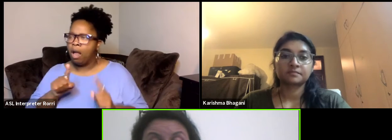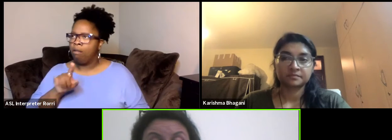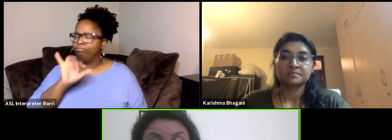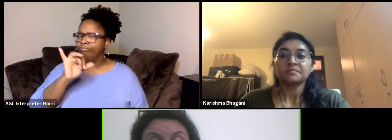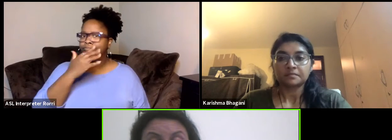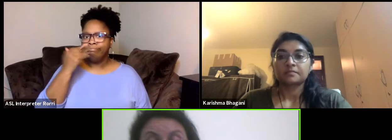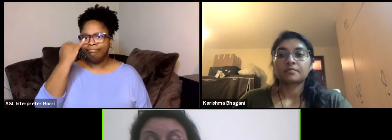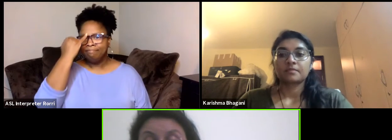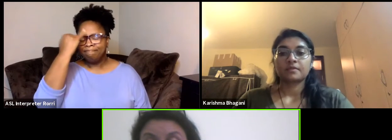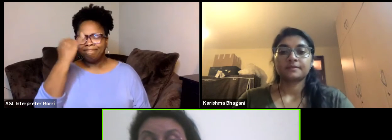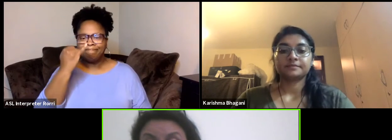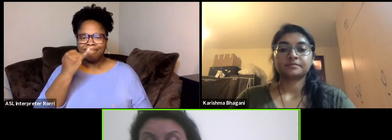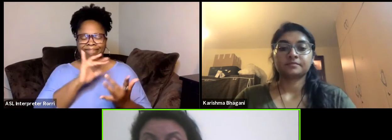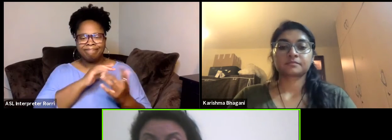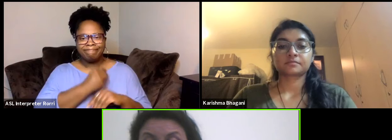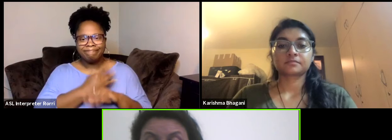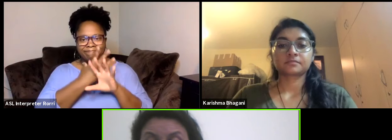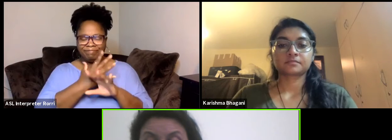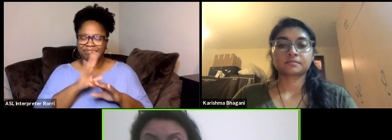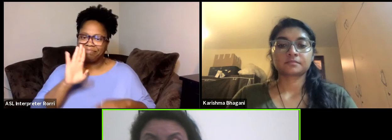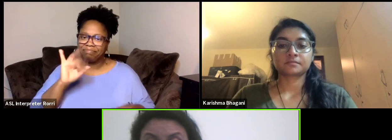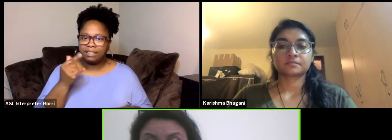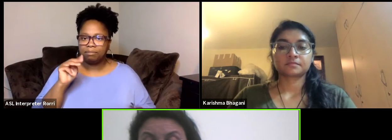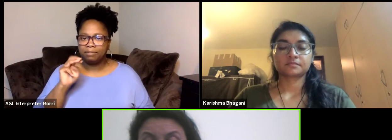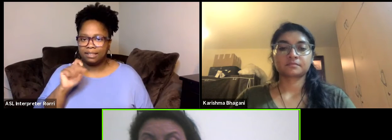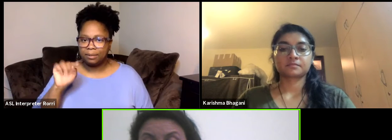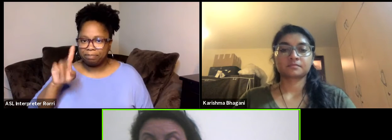So the RM Digithon so go and this is the site